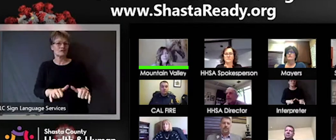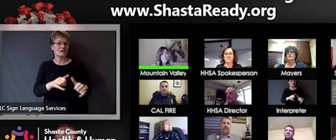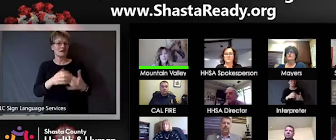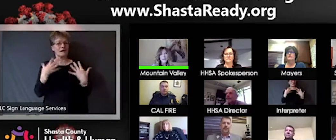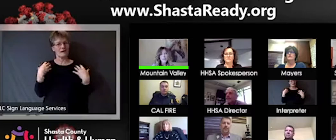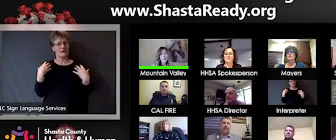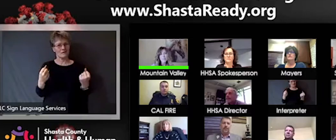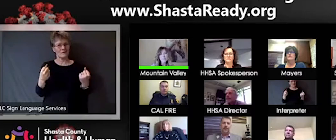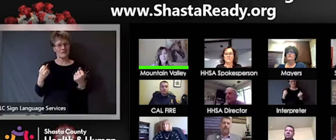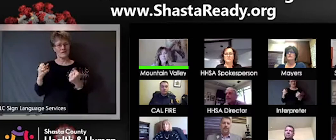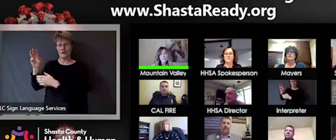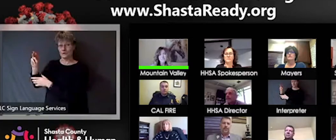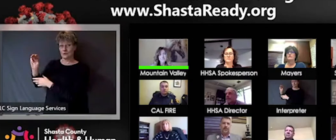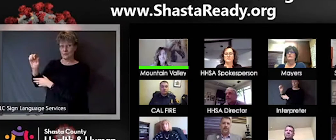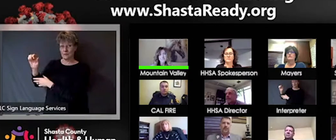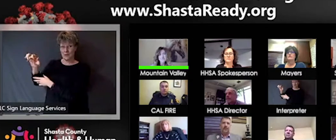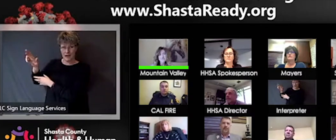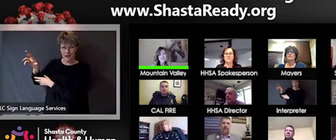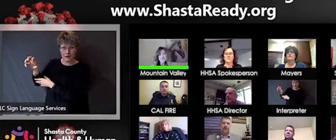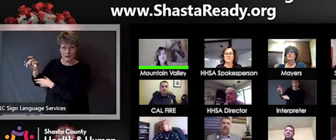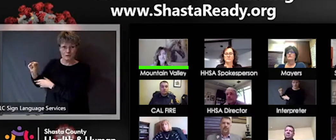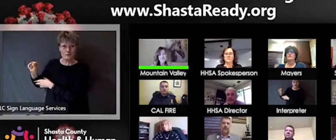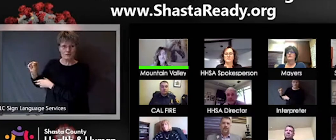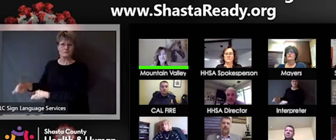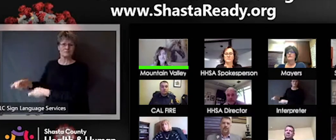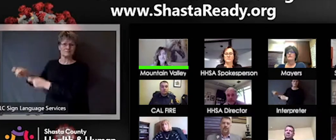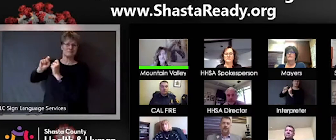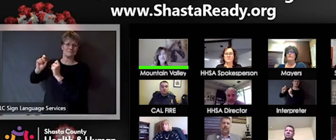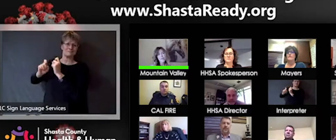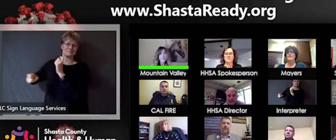just really grateful for partnerships right now and our community members are